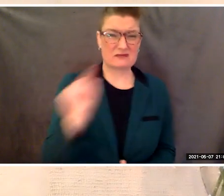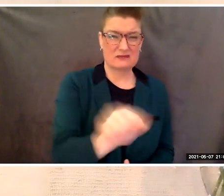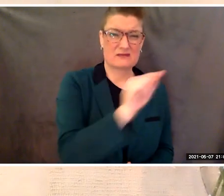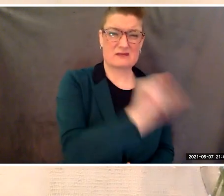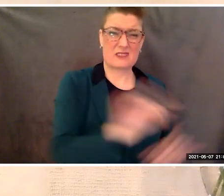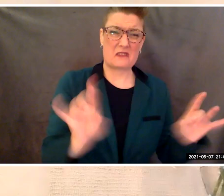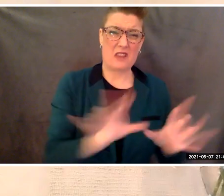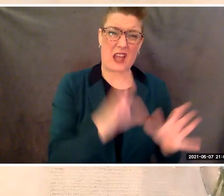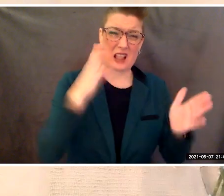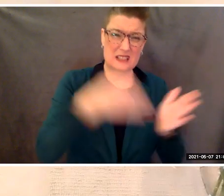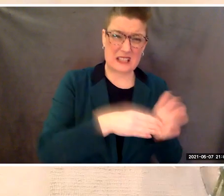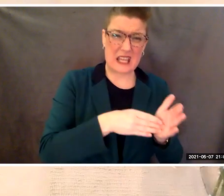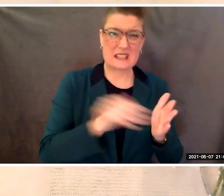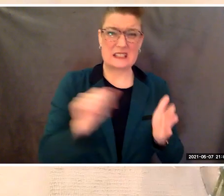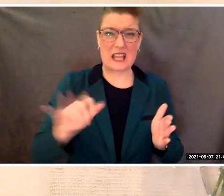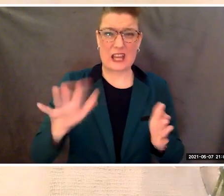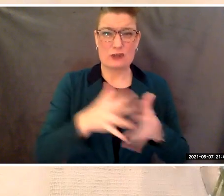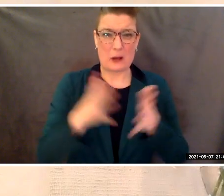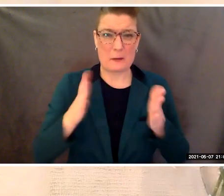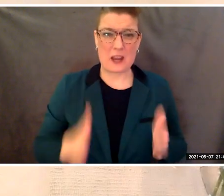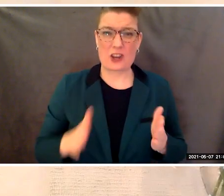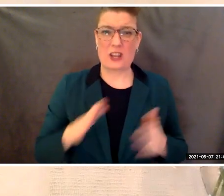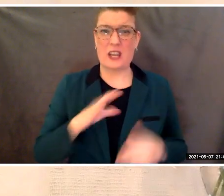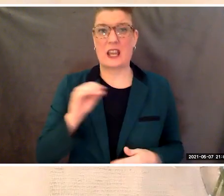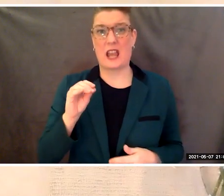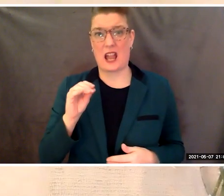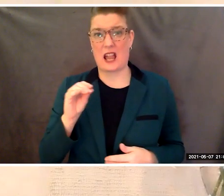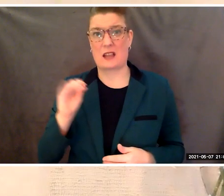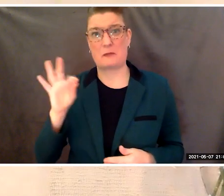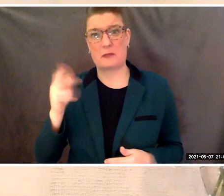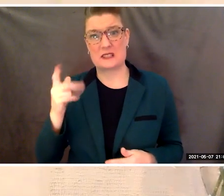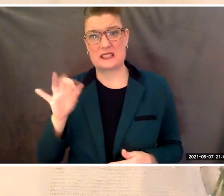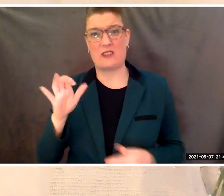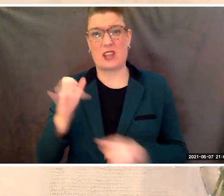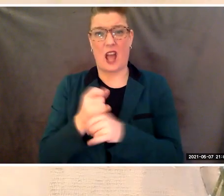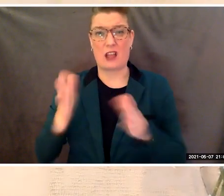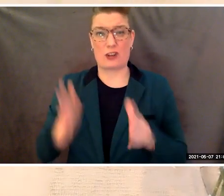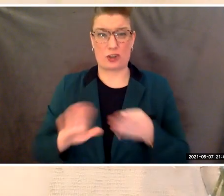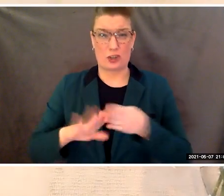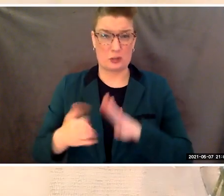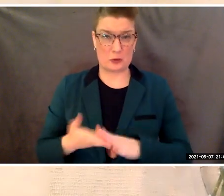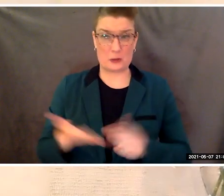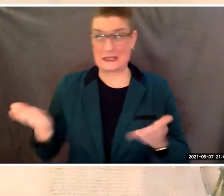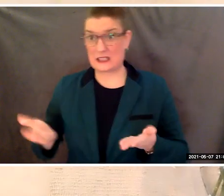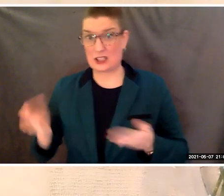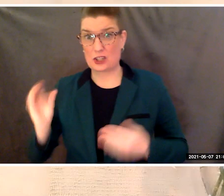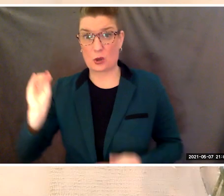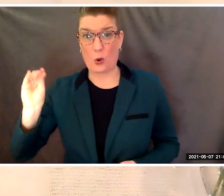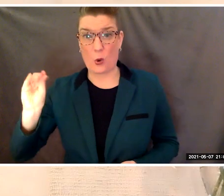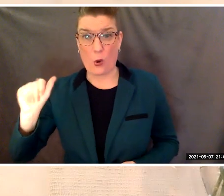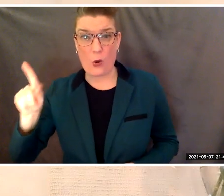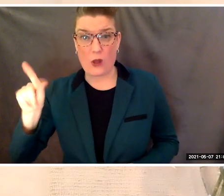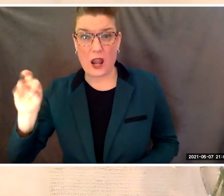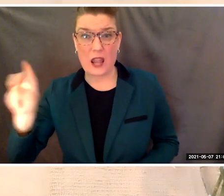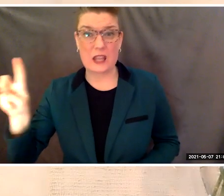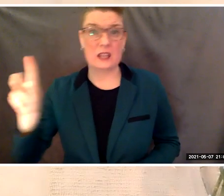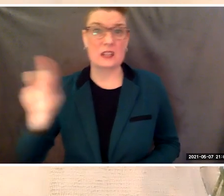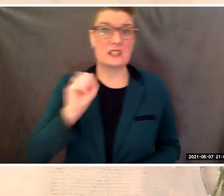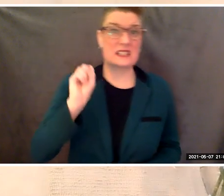and Pacific Islander communities here in Oakland, San Francisco, New York City, and across the country.